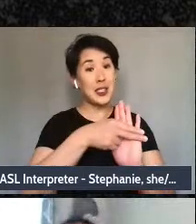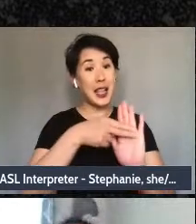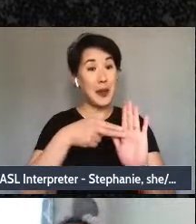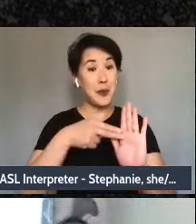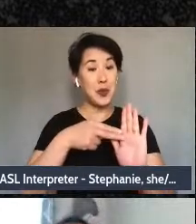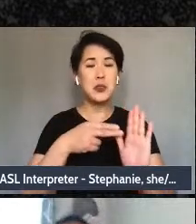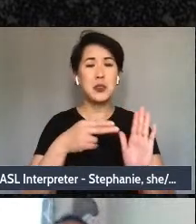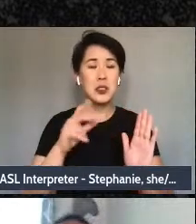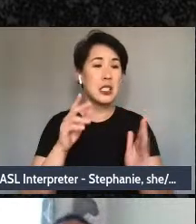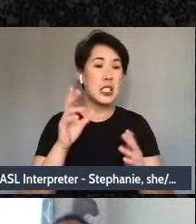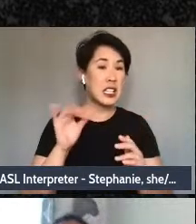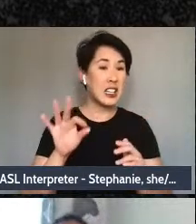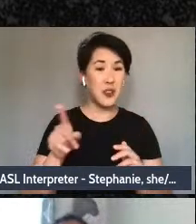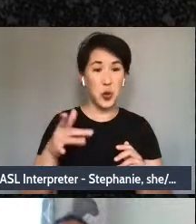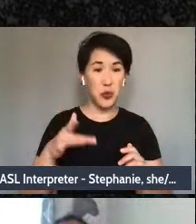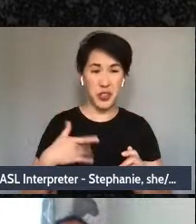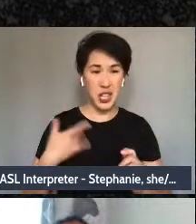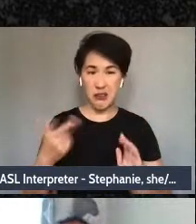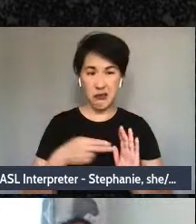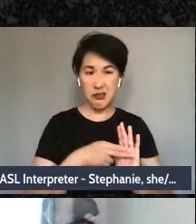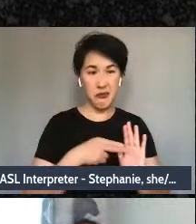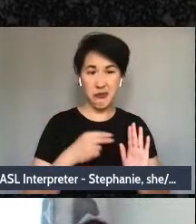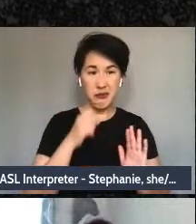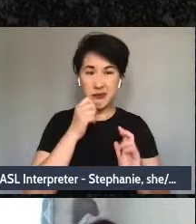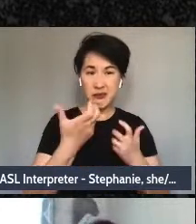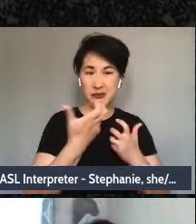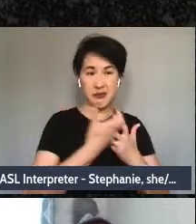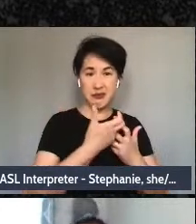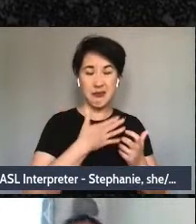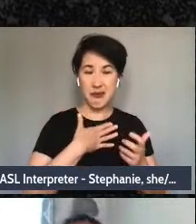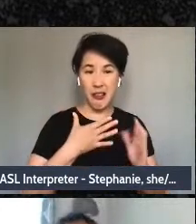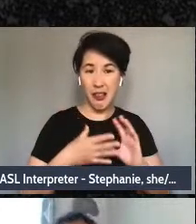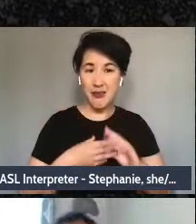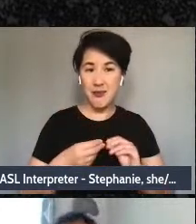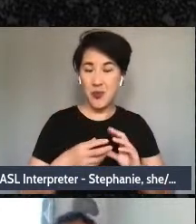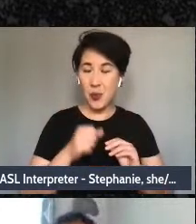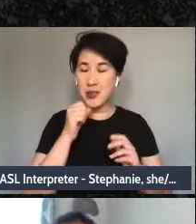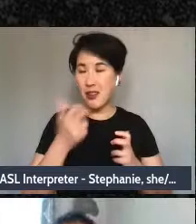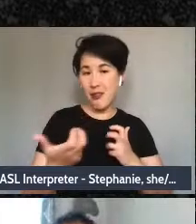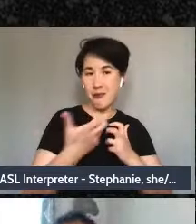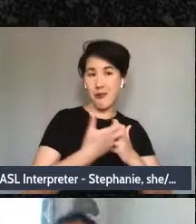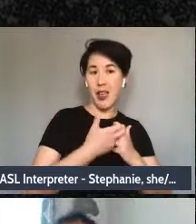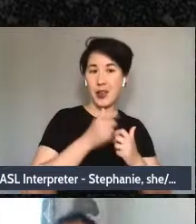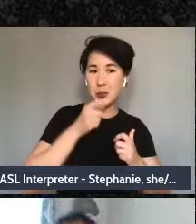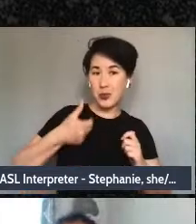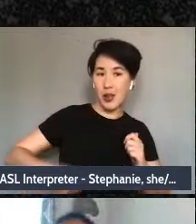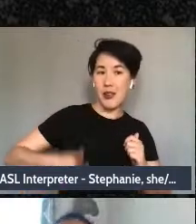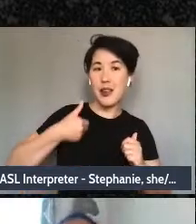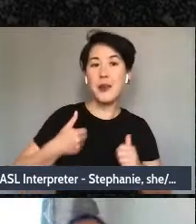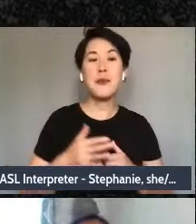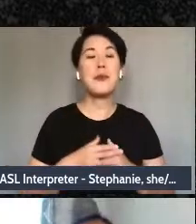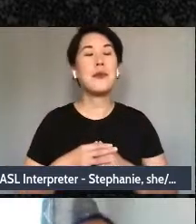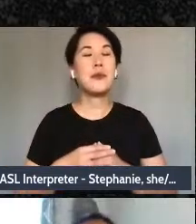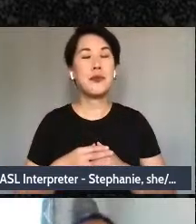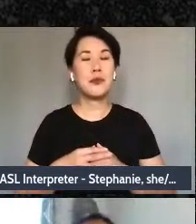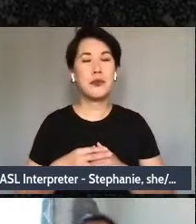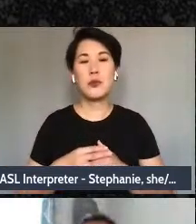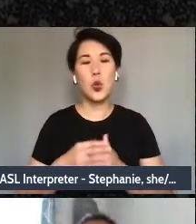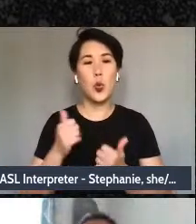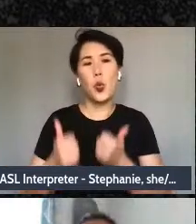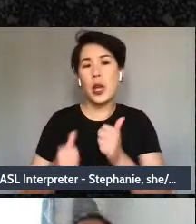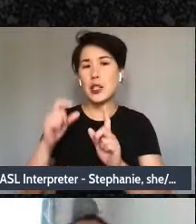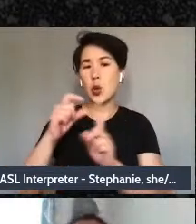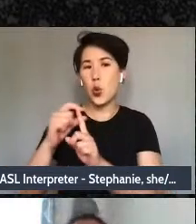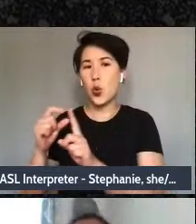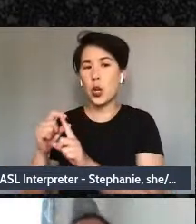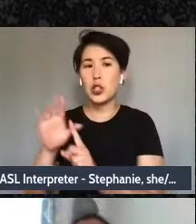not fitting into any or all of the narratives about ourself, what words would you have used?